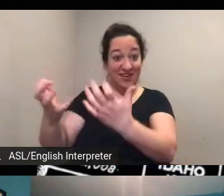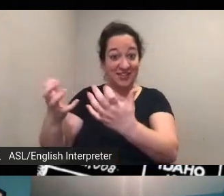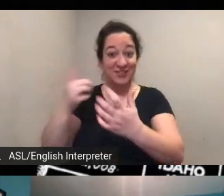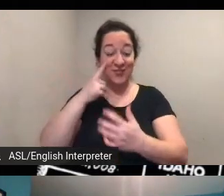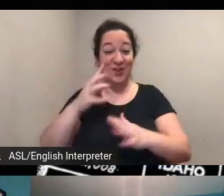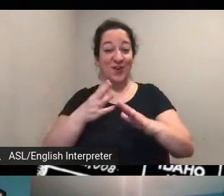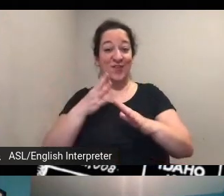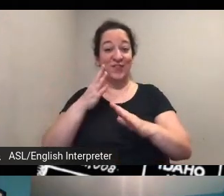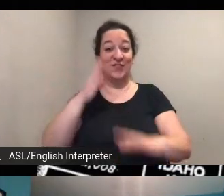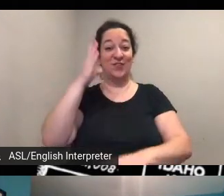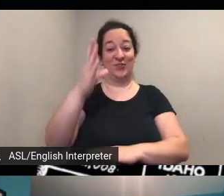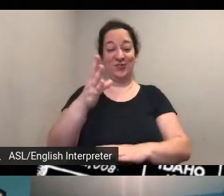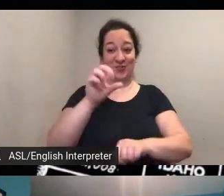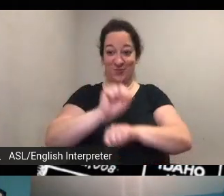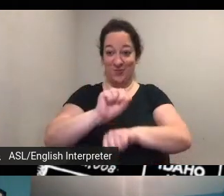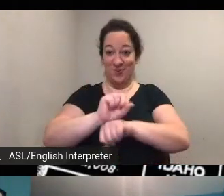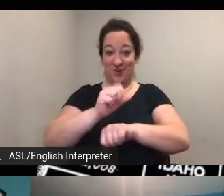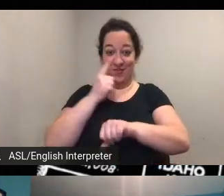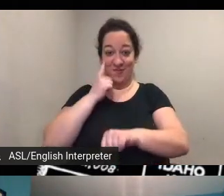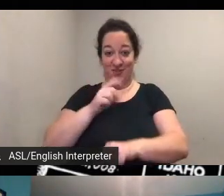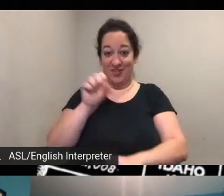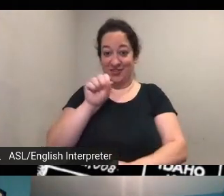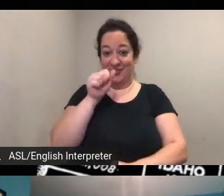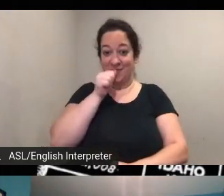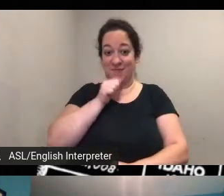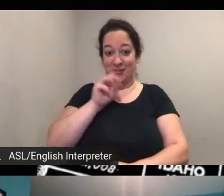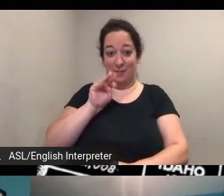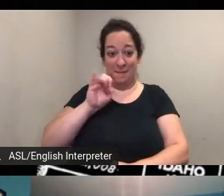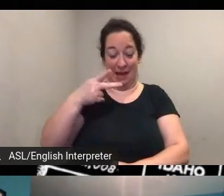on the suffrage map and elsewhere